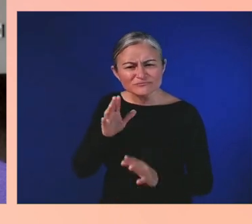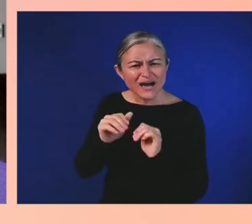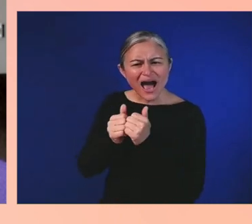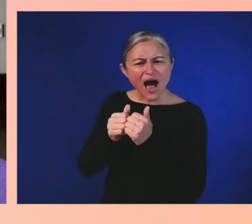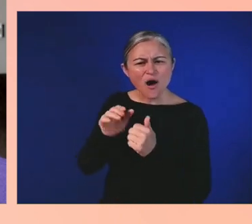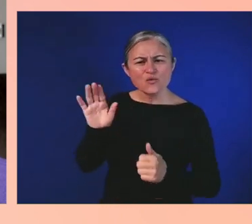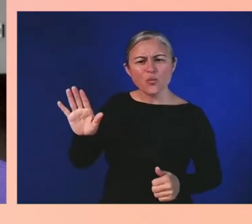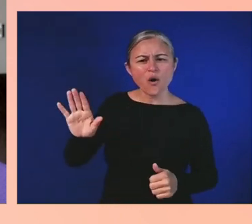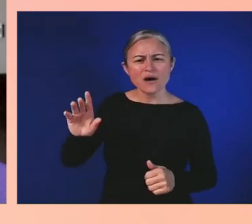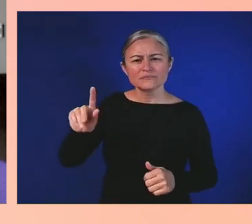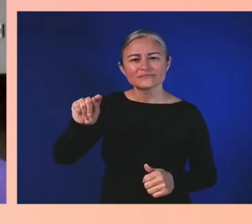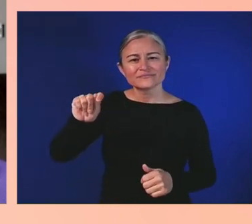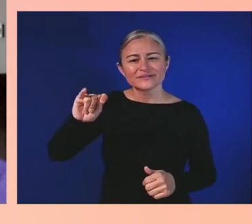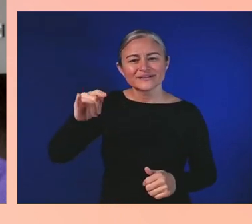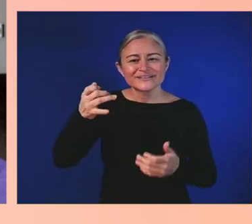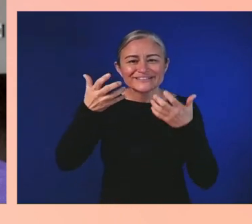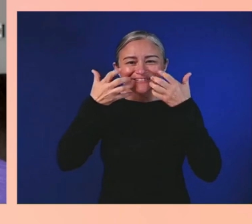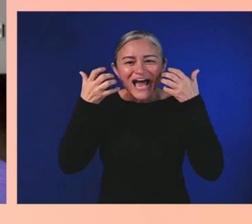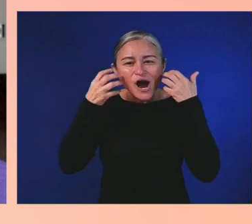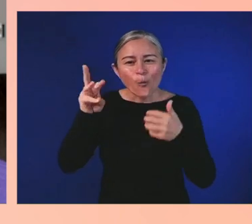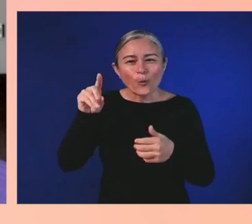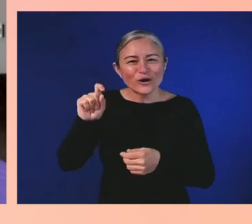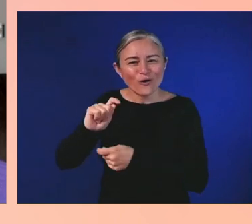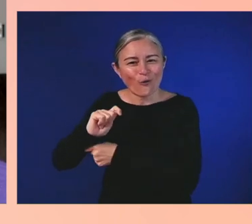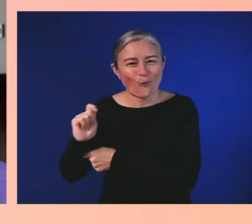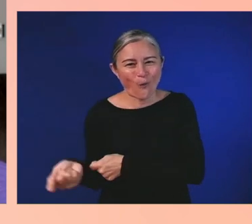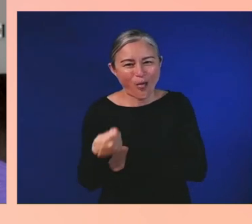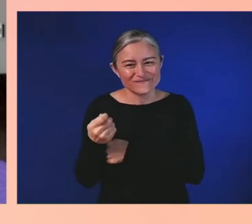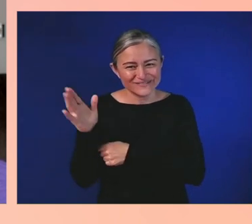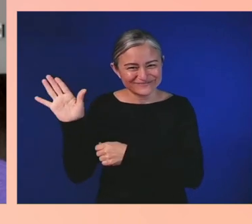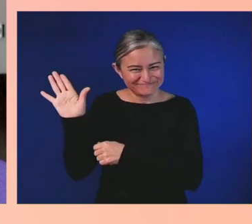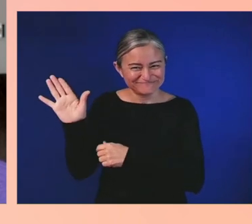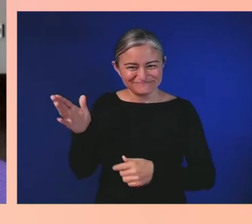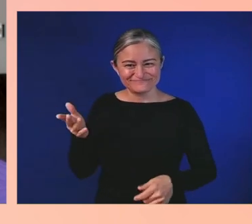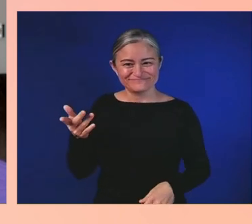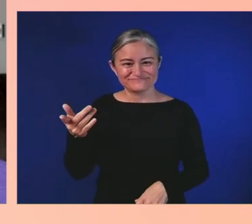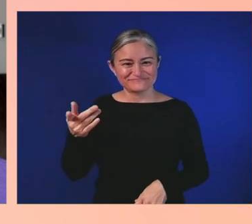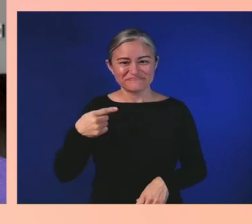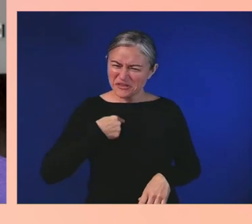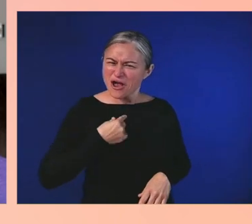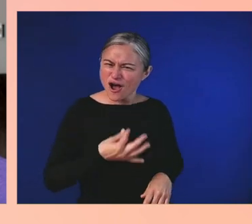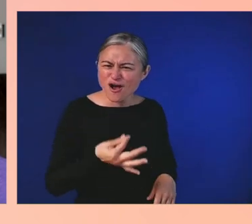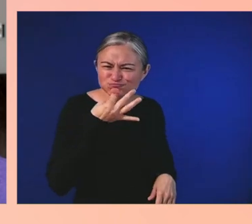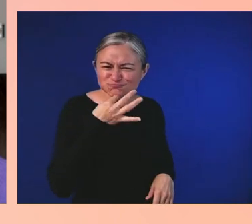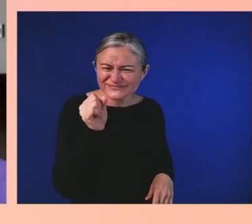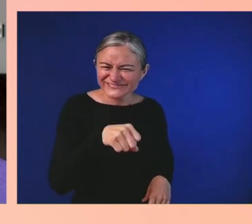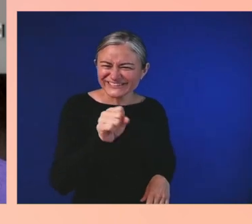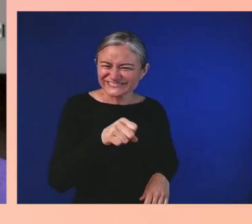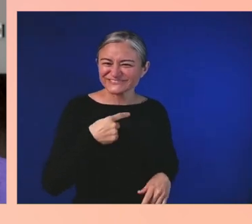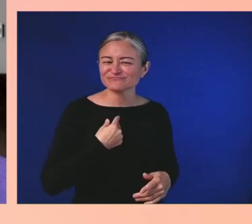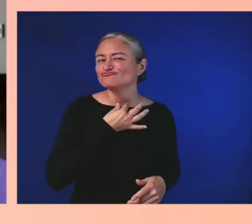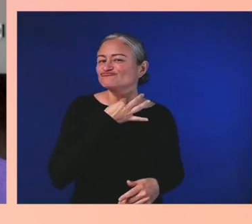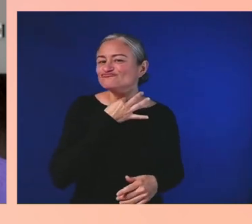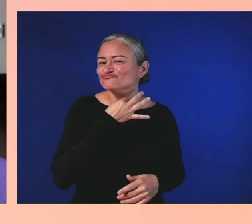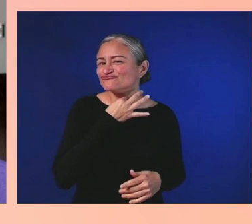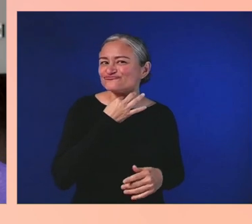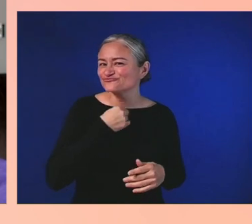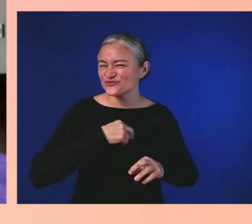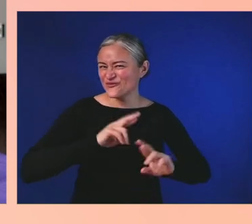I'm waiting for what's the next Tiger Woods that comes out? I'm ready to hit the golf course; let go and do it.